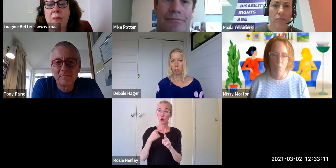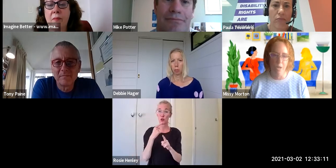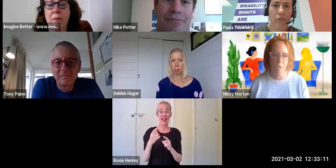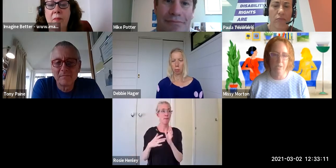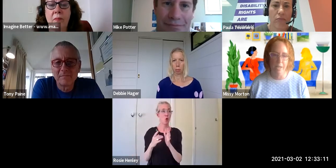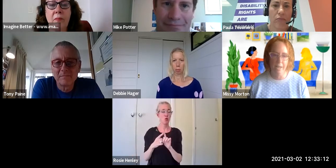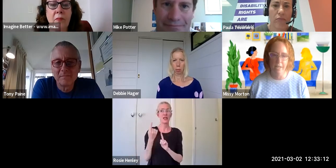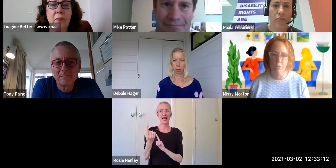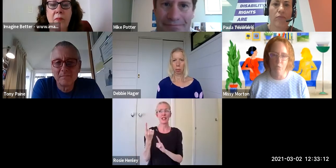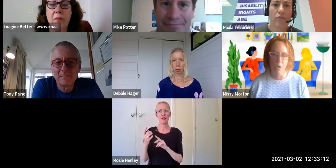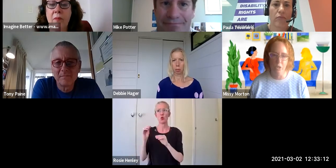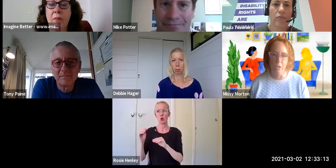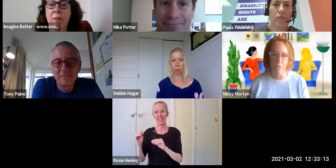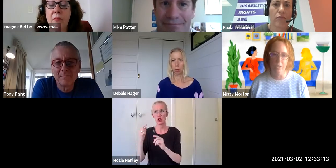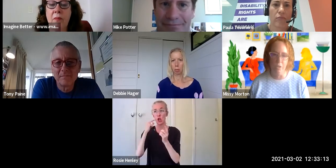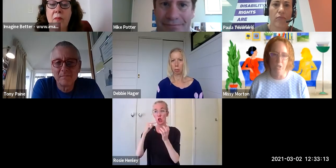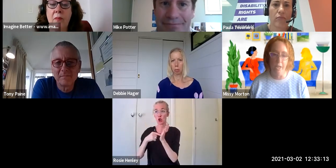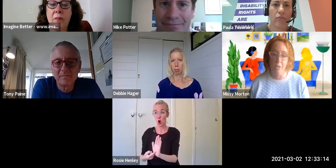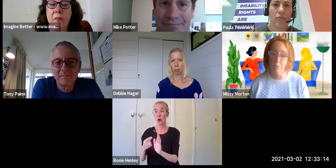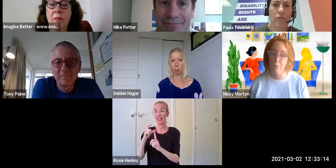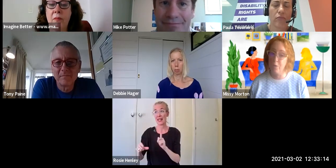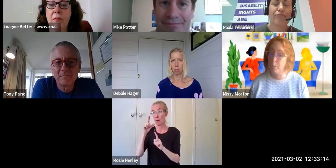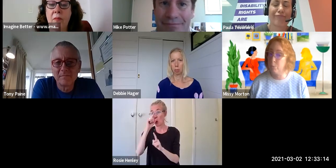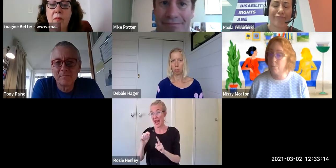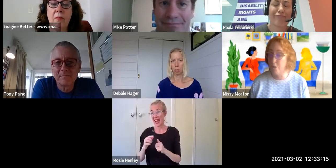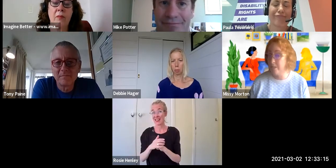And why do I say that? It's from watching inclusive education first being promoted as